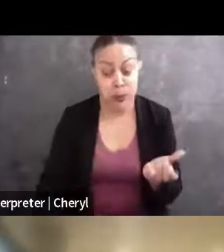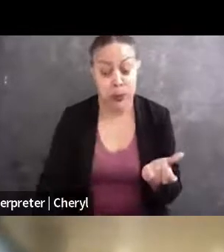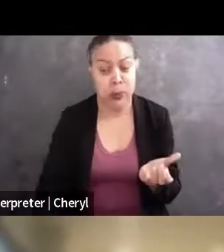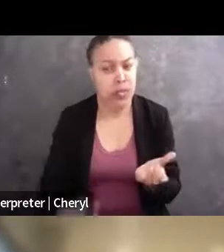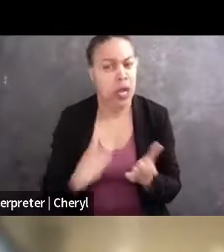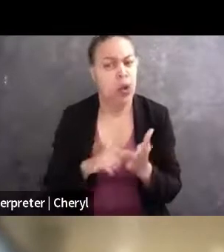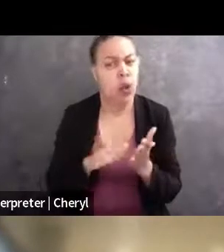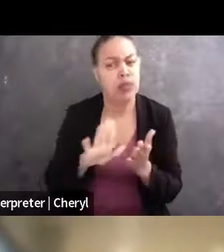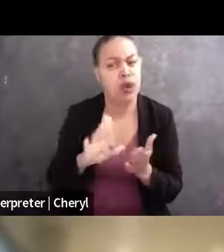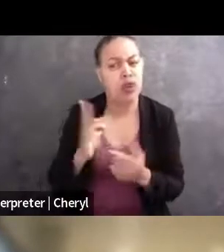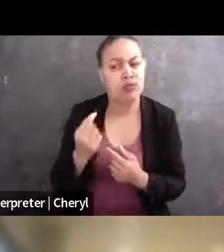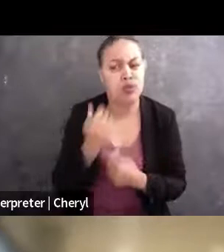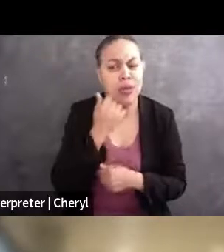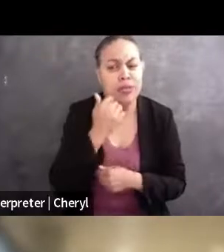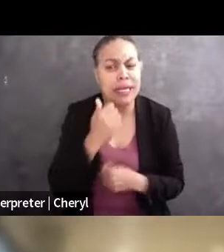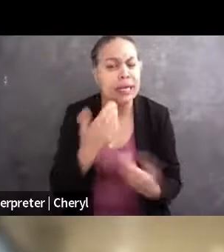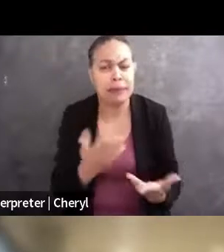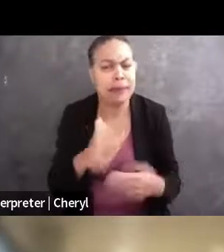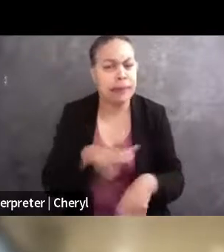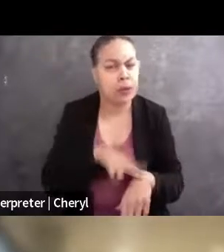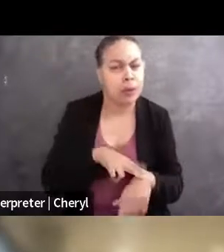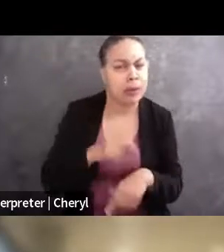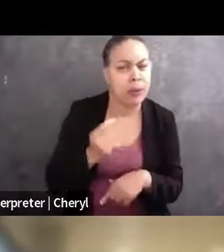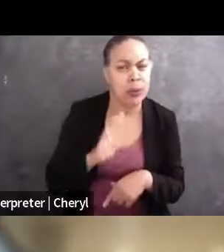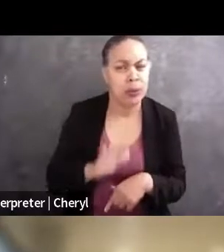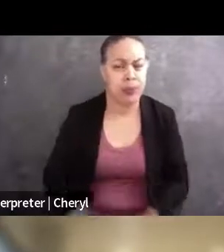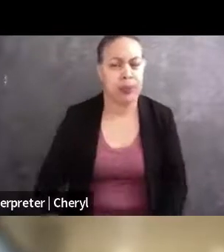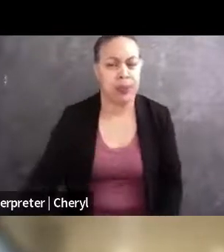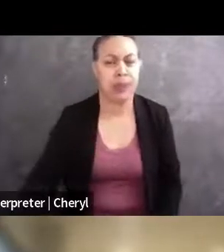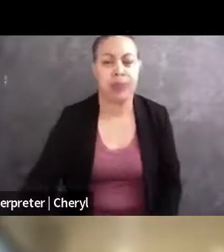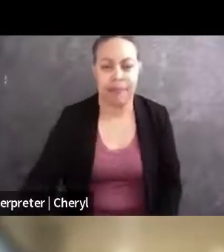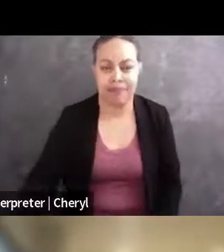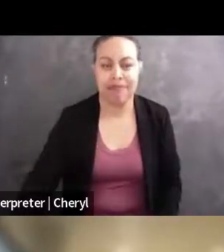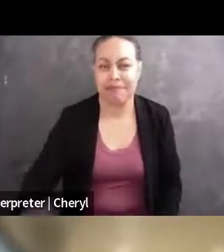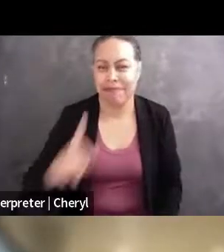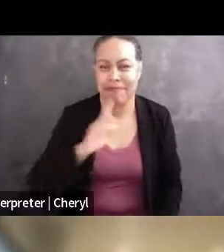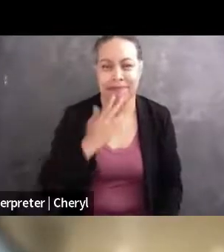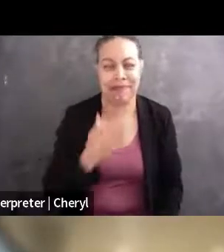of things that you do day-to-day look like at Davis Wright Tremaine? Sure, yeah, thank you for having me.